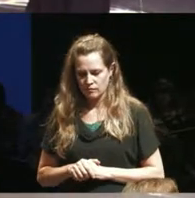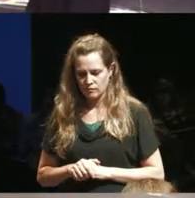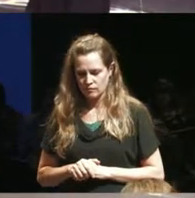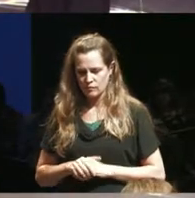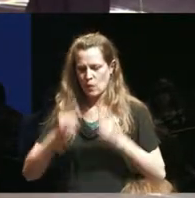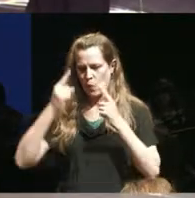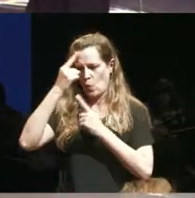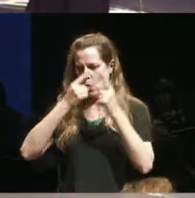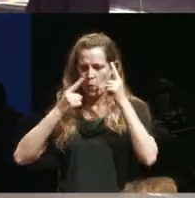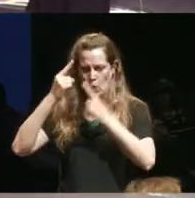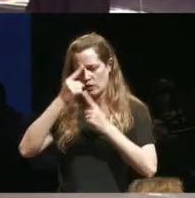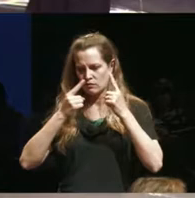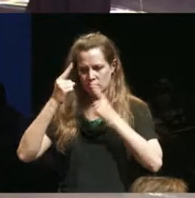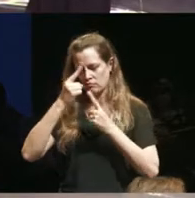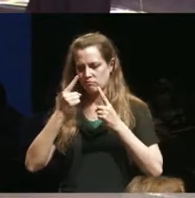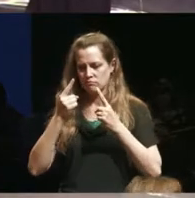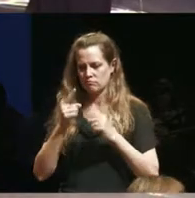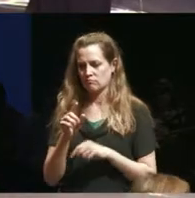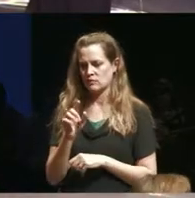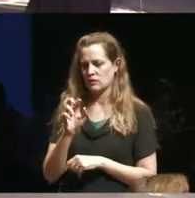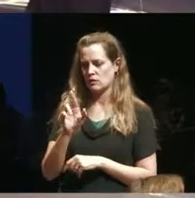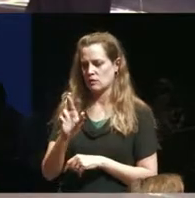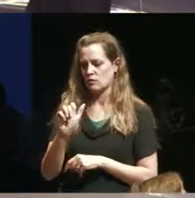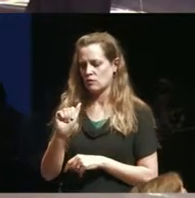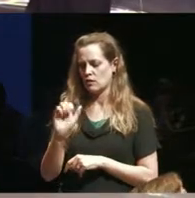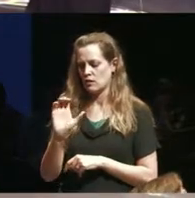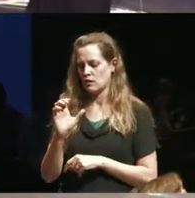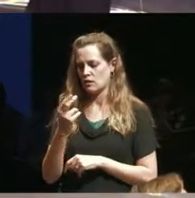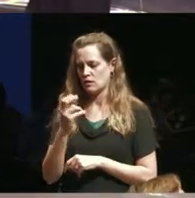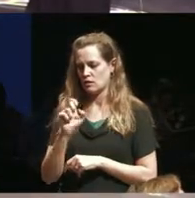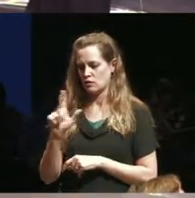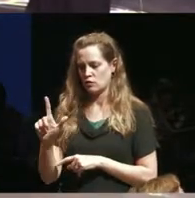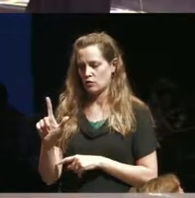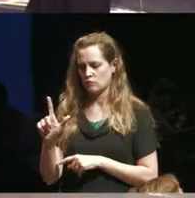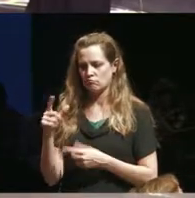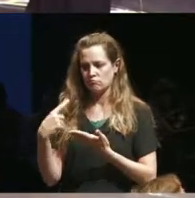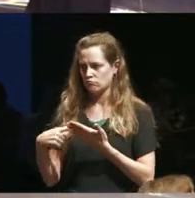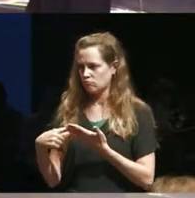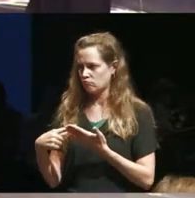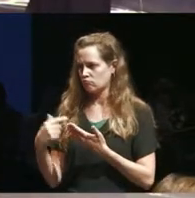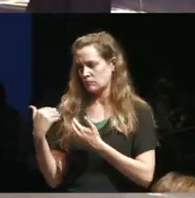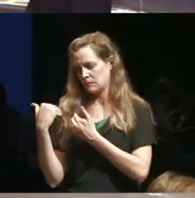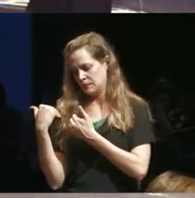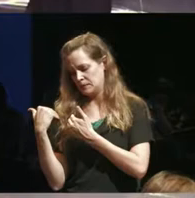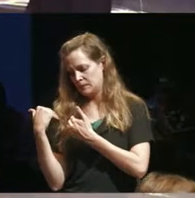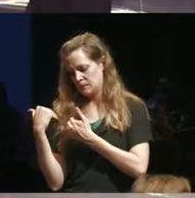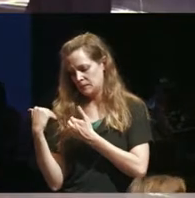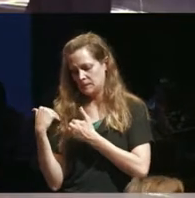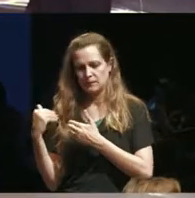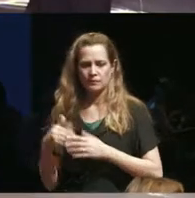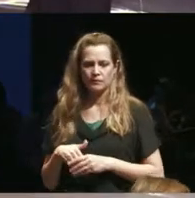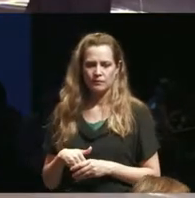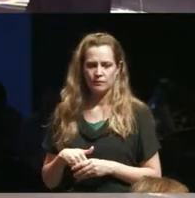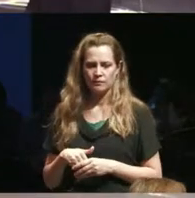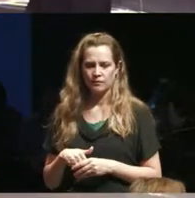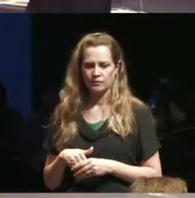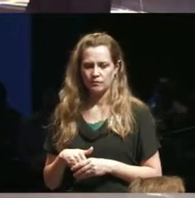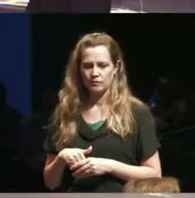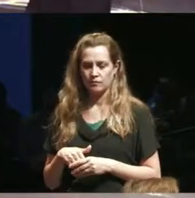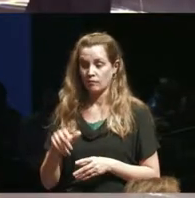brighto raised in the last discussion was is about how disability community is